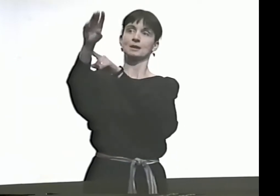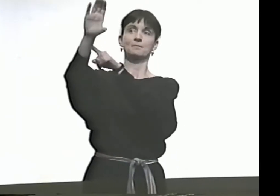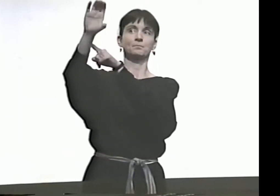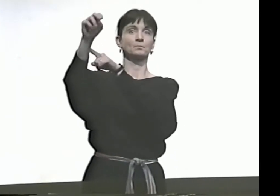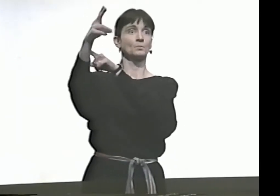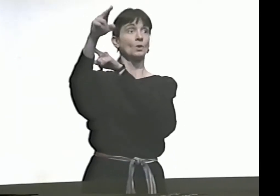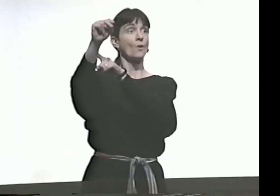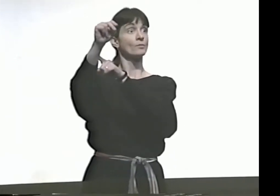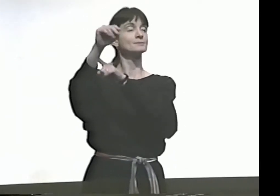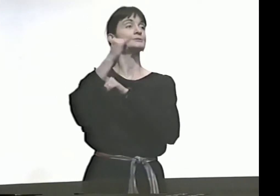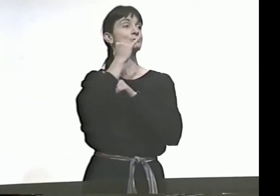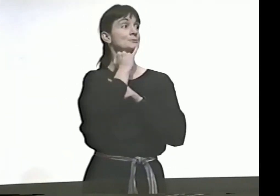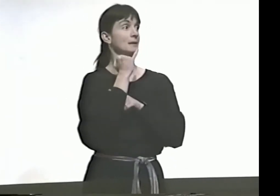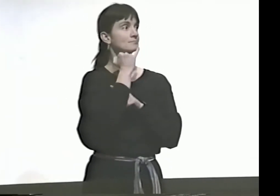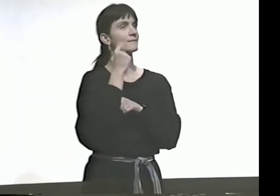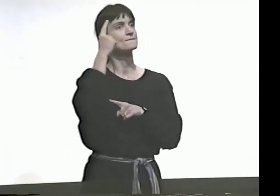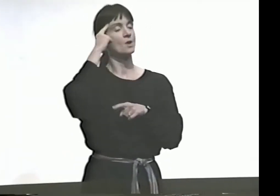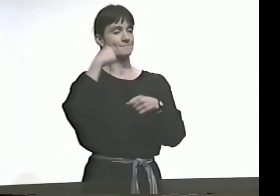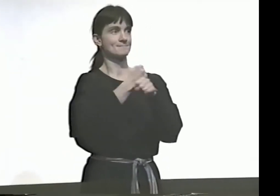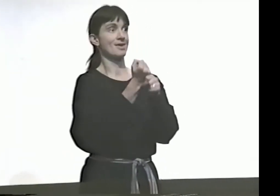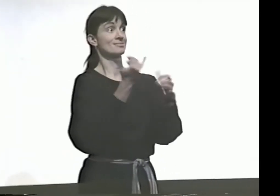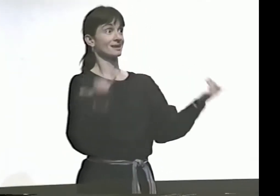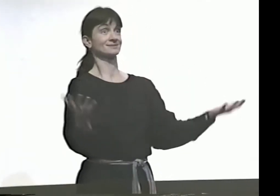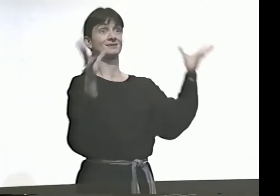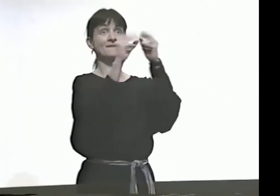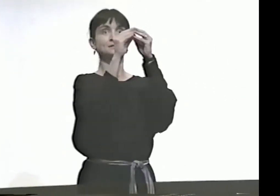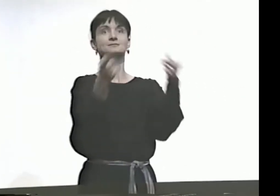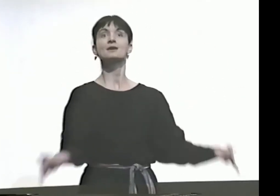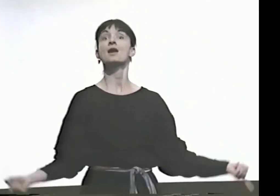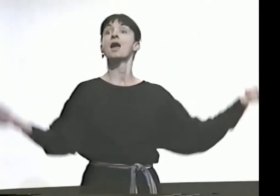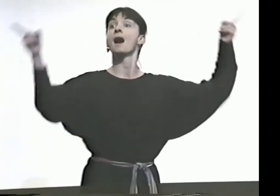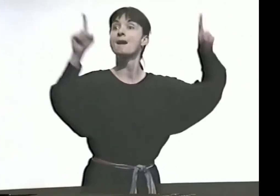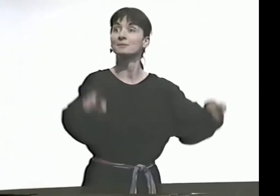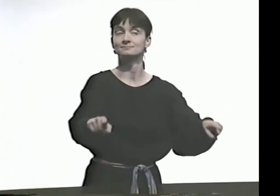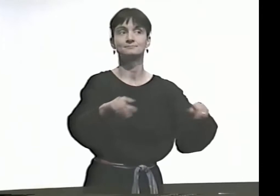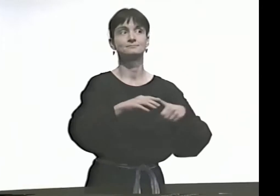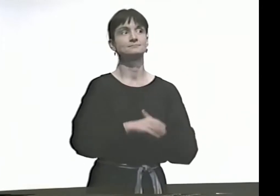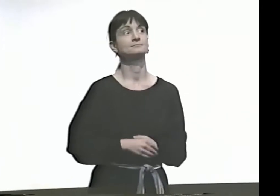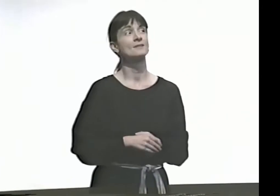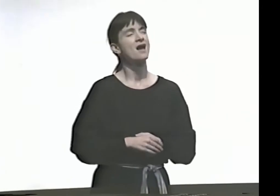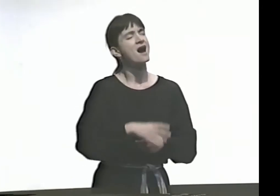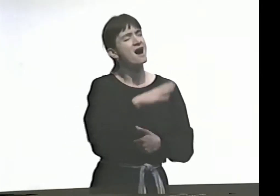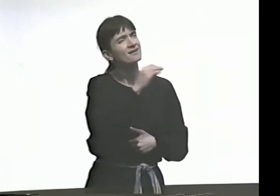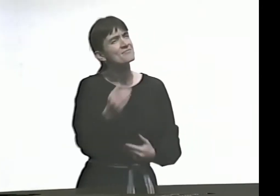I WOULD LIKE TO GIVE MANY THANKS TO JIM COHN, WHO HAS MADE THIS CONFERENCE POSSIBLE...